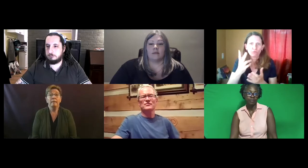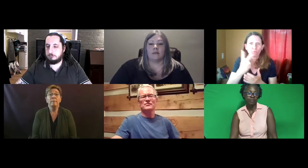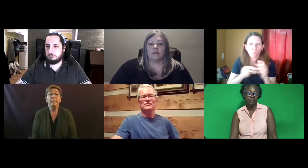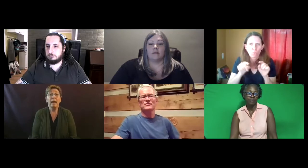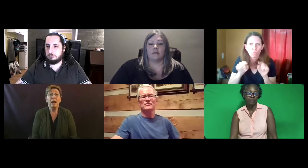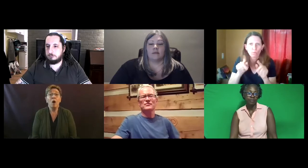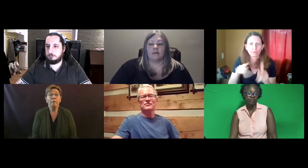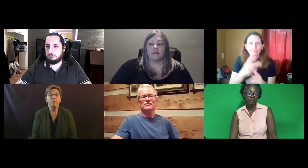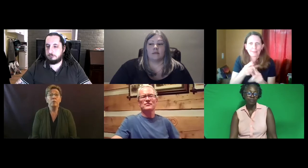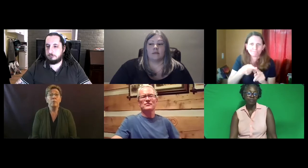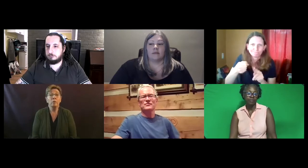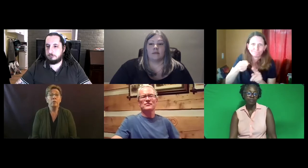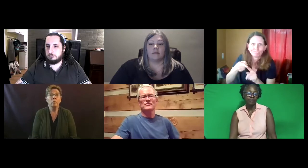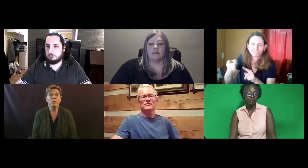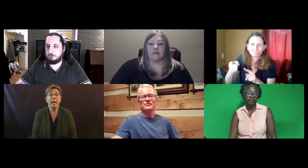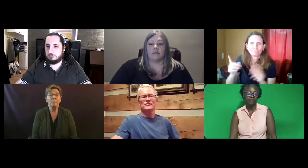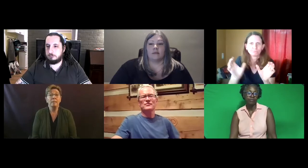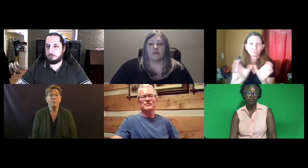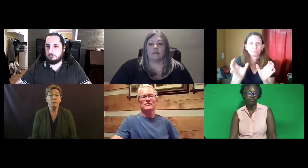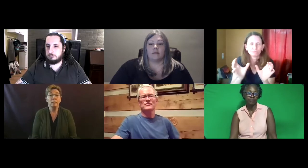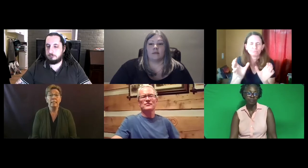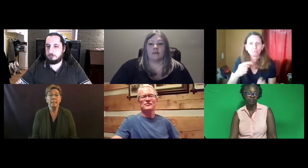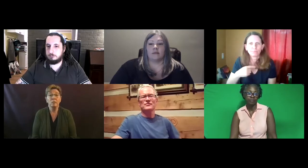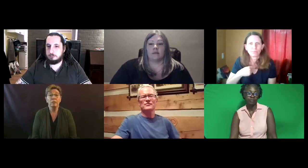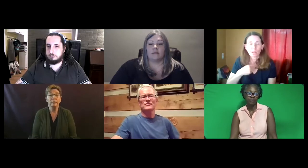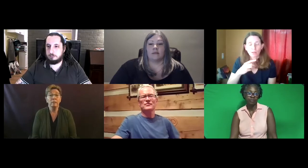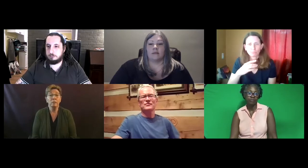The BEI offers both of those types of specialty certificates.